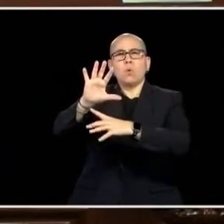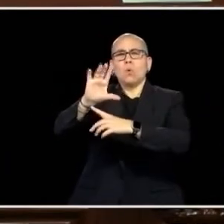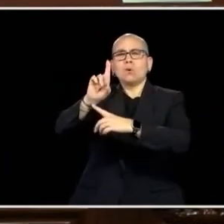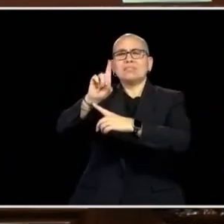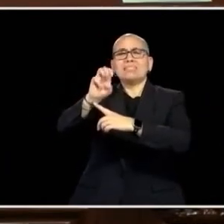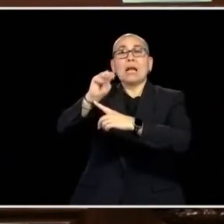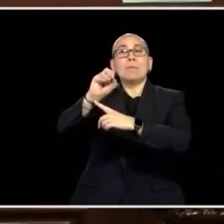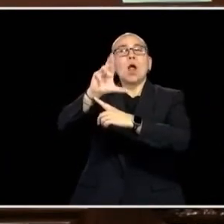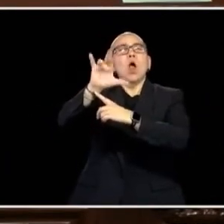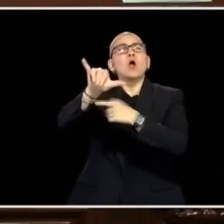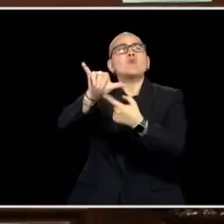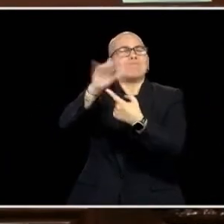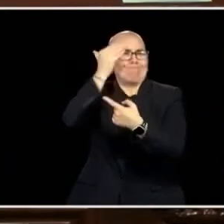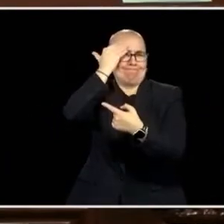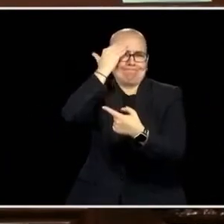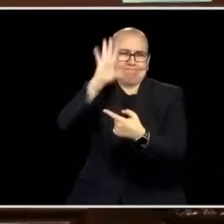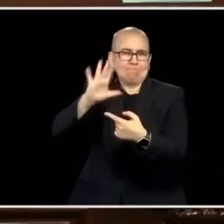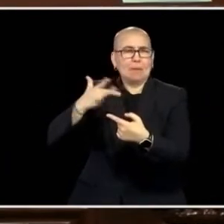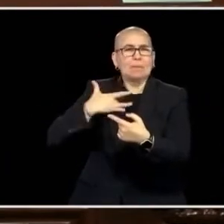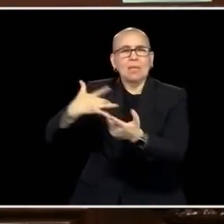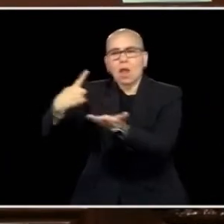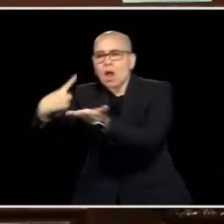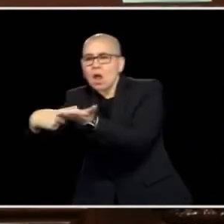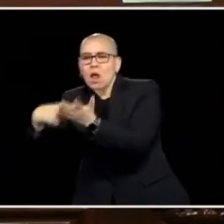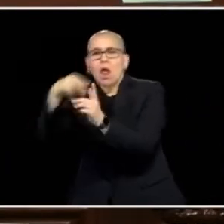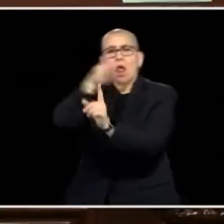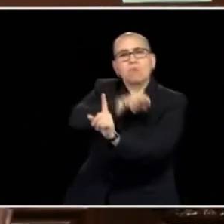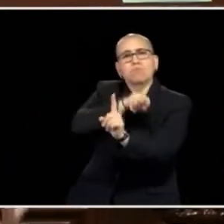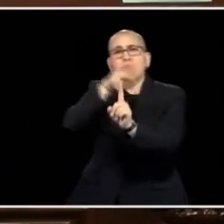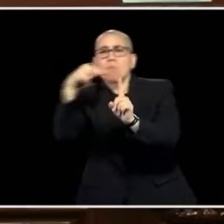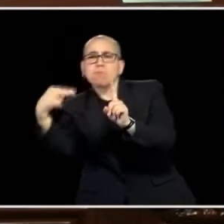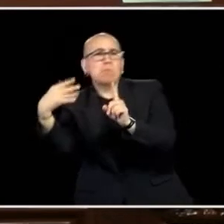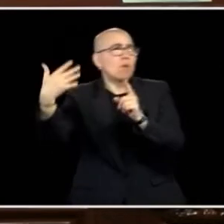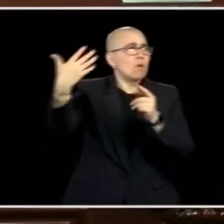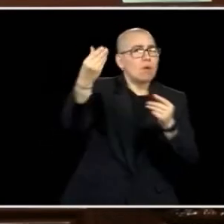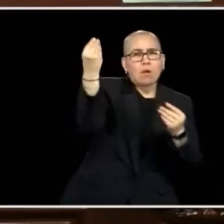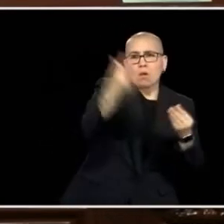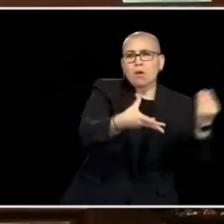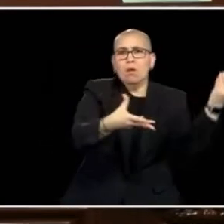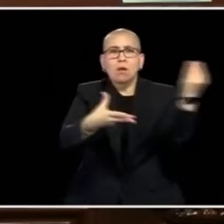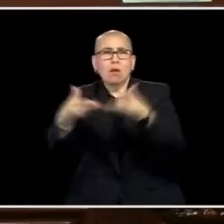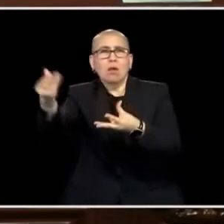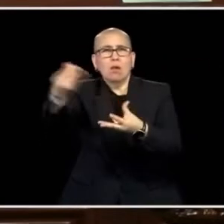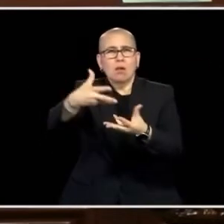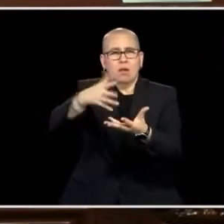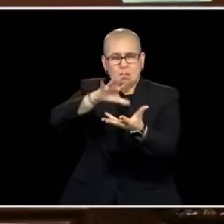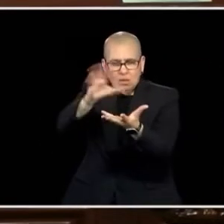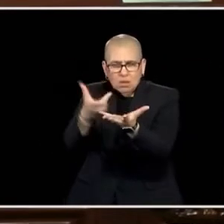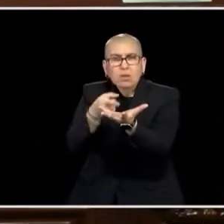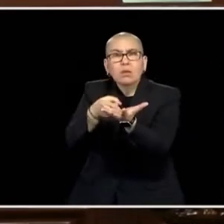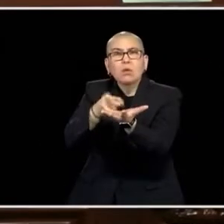IT'S A LITTLE BIT MESSY AND THERE'S DIFFERENT IDEAS, BUT BEHIND US DEBATING ARE REAL PEOPLE WITH THE HERO CHECKS, IT WAS MARY.